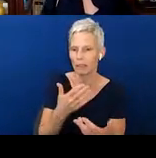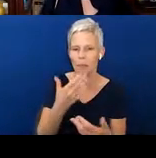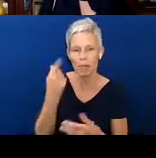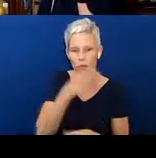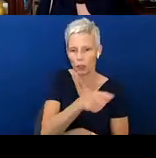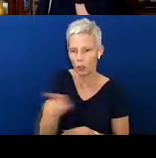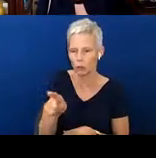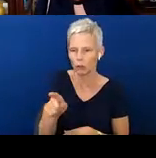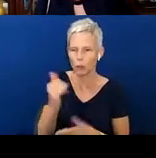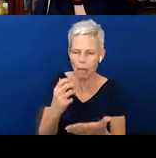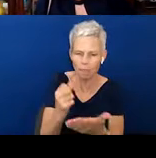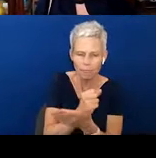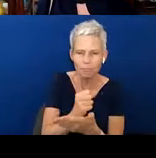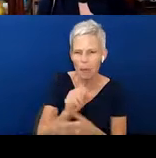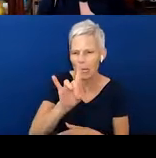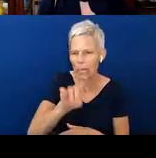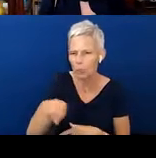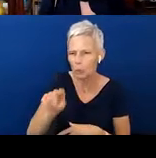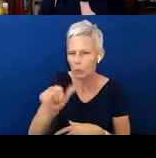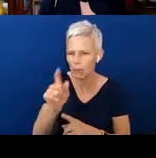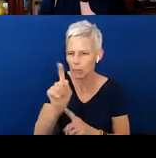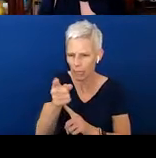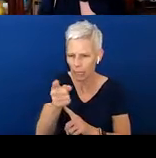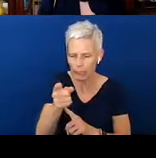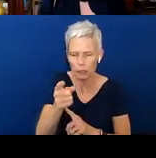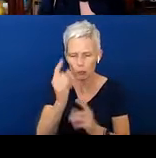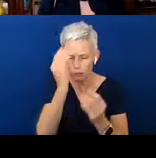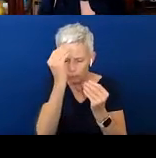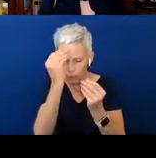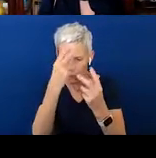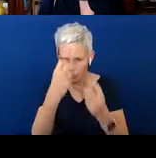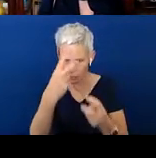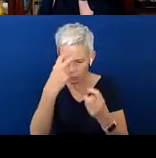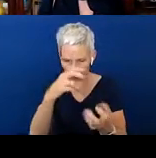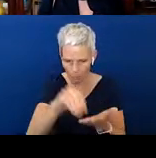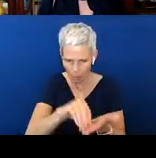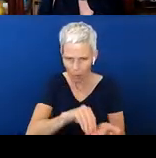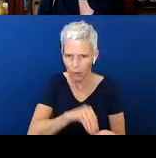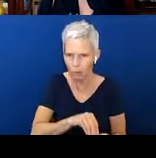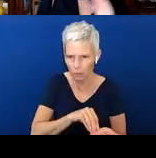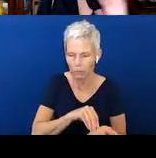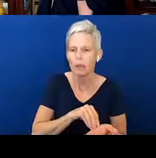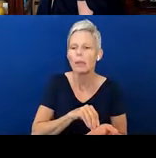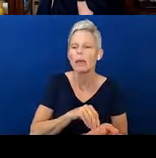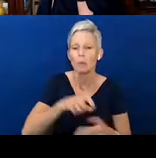minutes, eight to 10 minutes writing some things down. And at that time I'm going to close down my